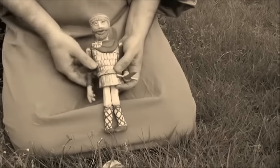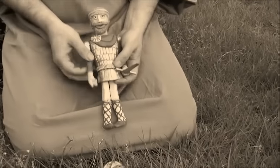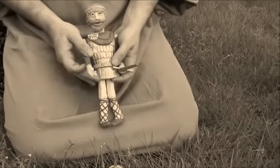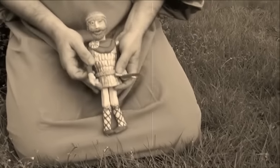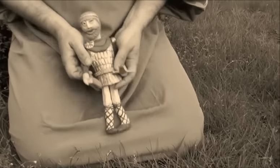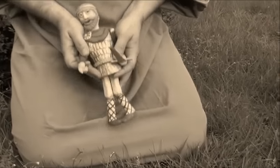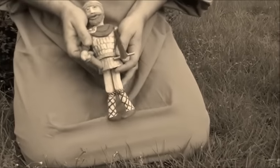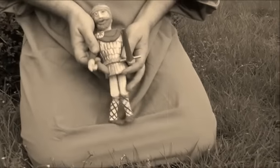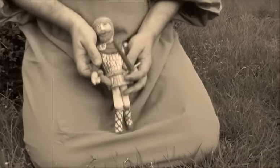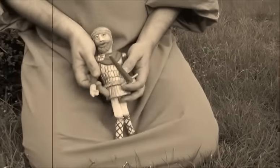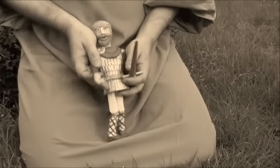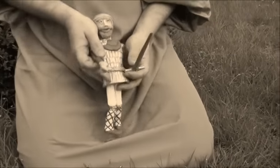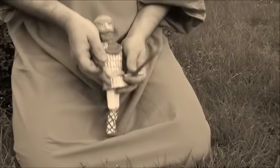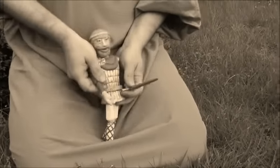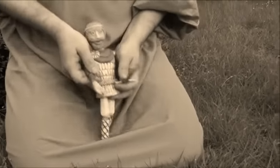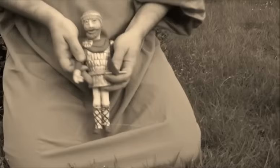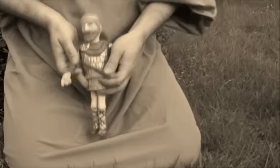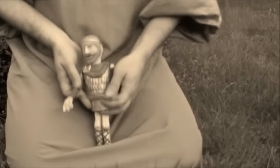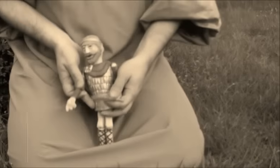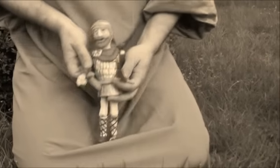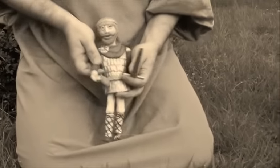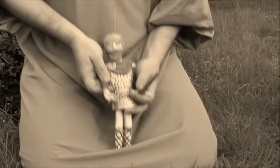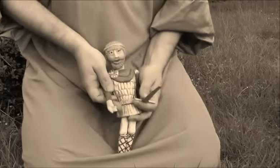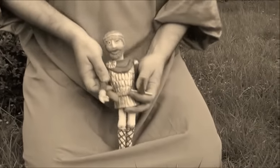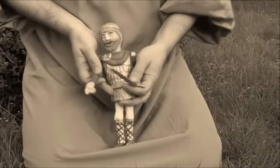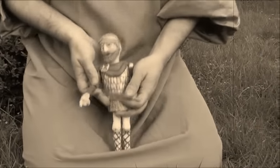he was cheerful and wise.